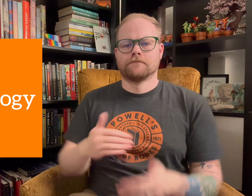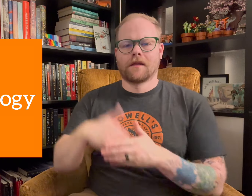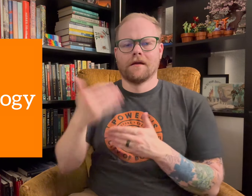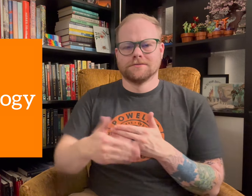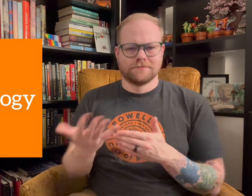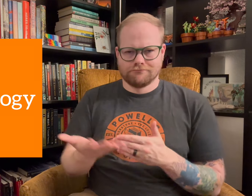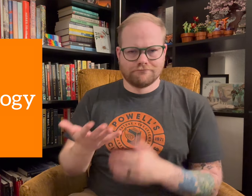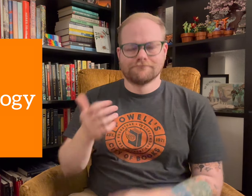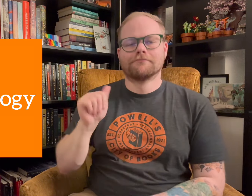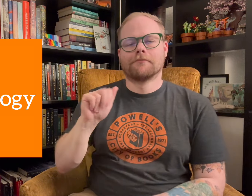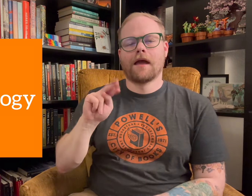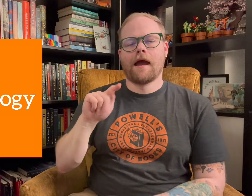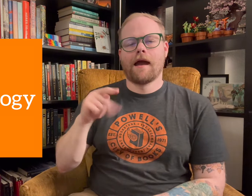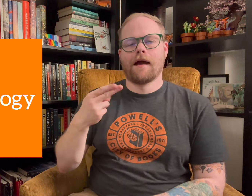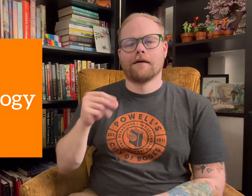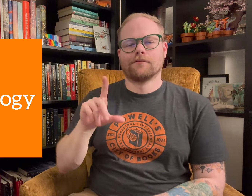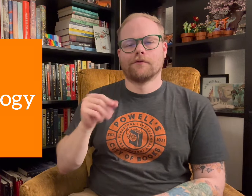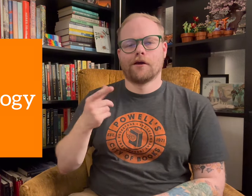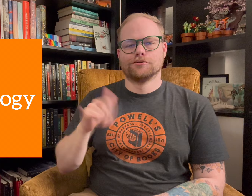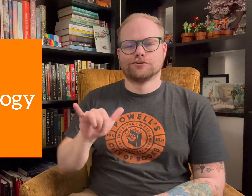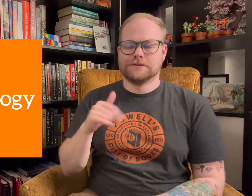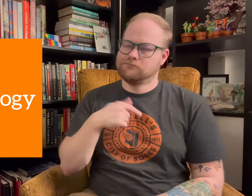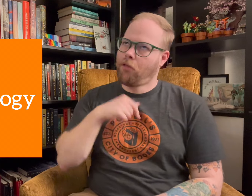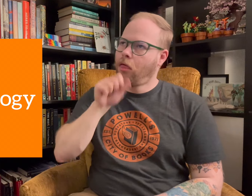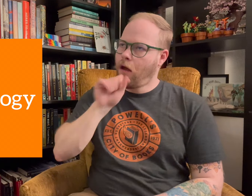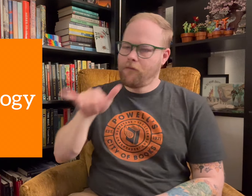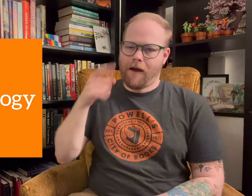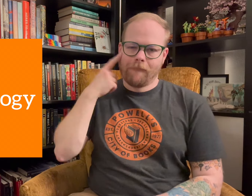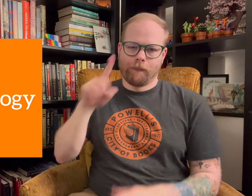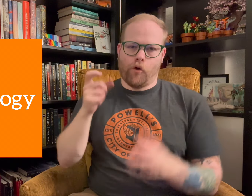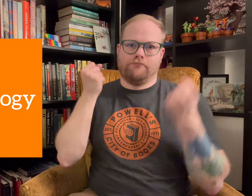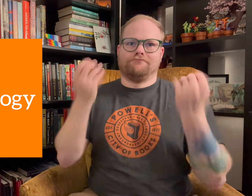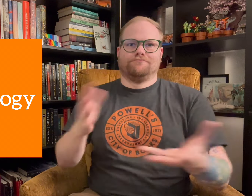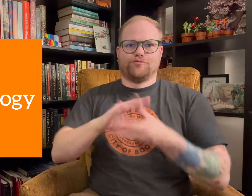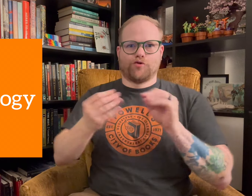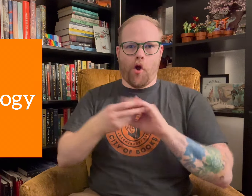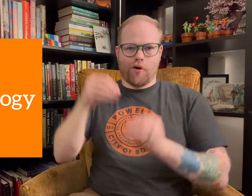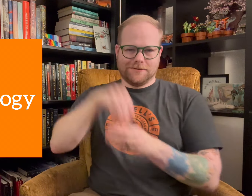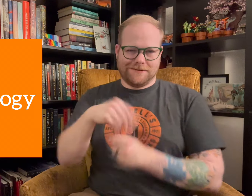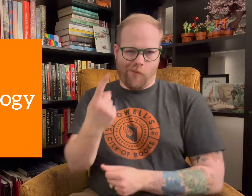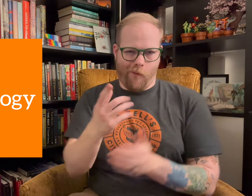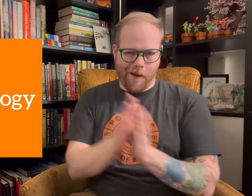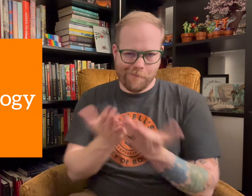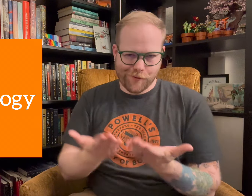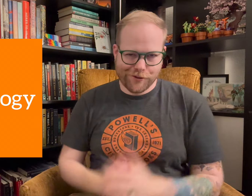Next prompt is an Anthology, which I love for a bunch of stories in one book.